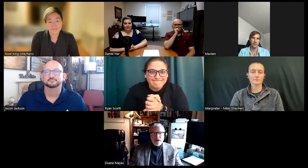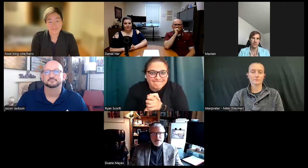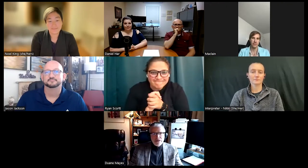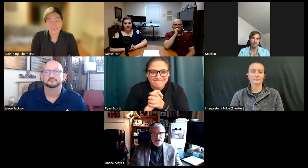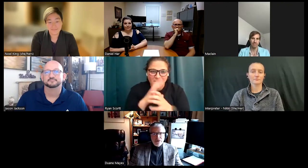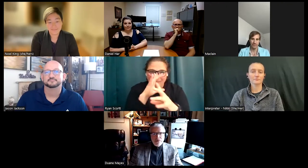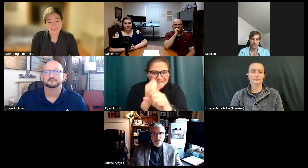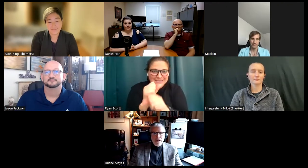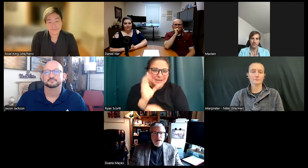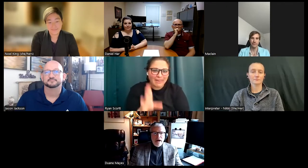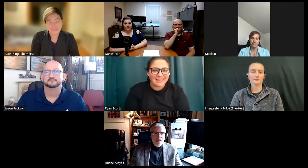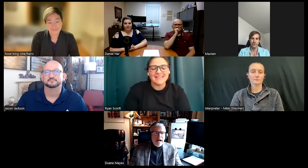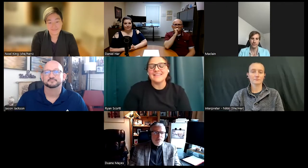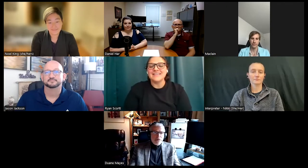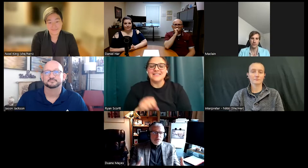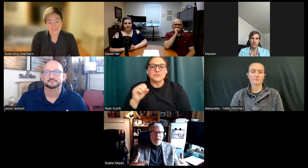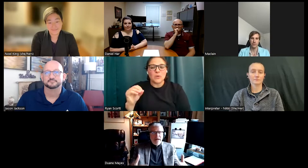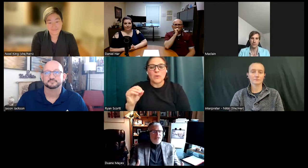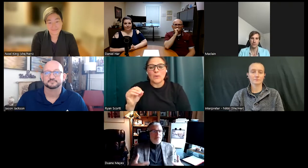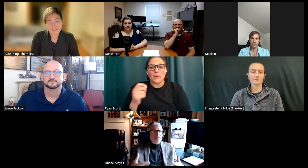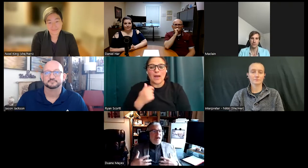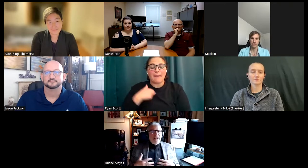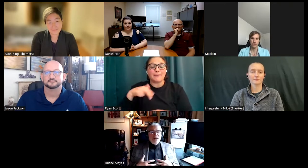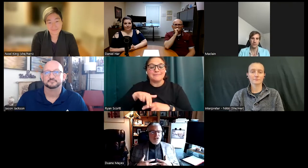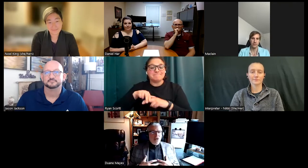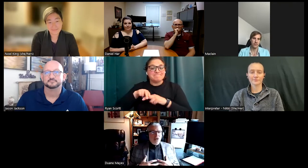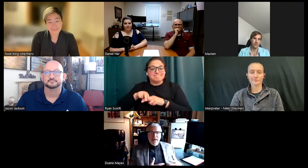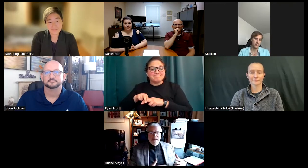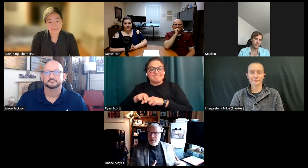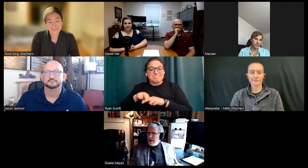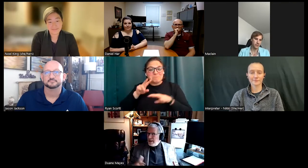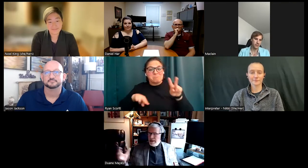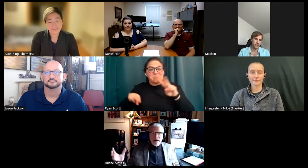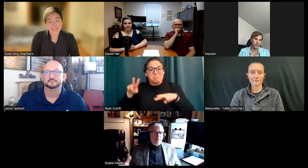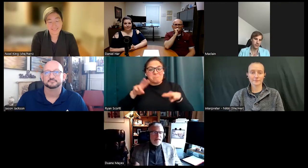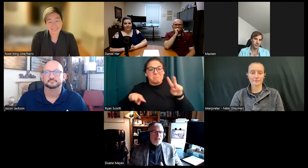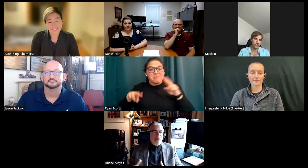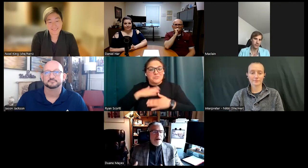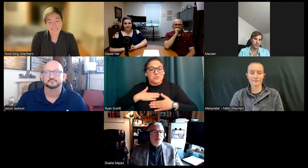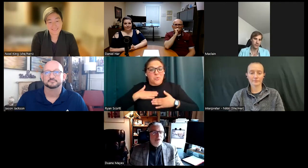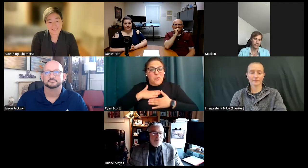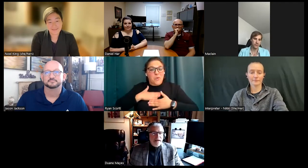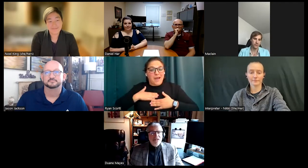of this. So, I will kind of sit back and enjoy. I think I made some popcorn I